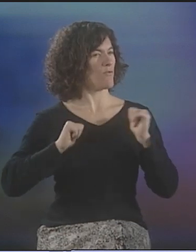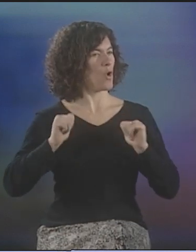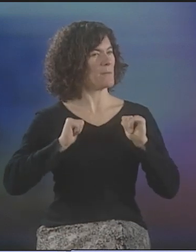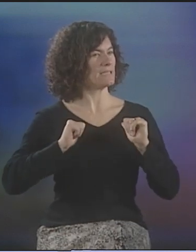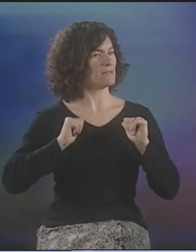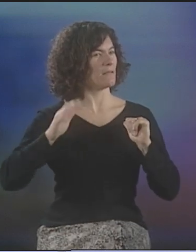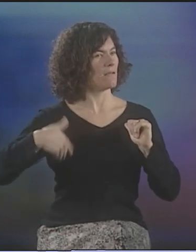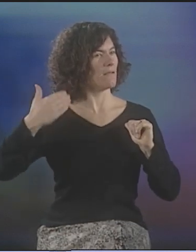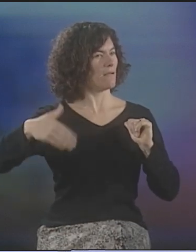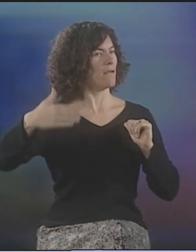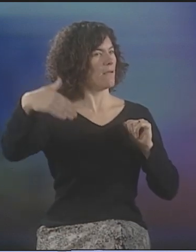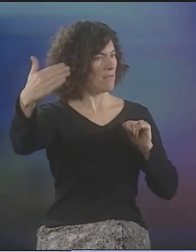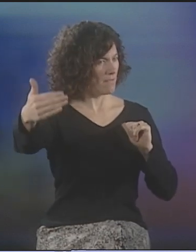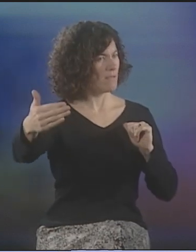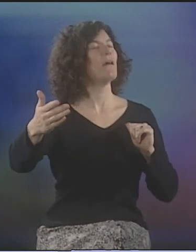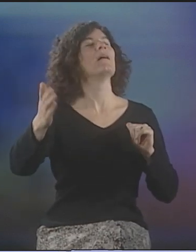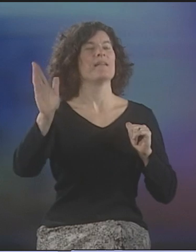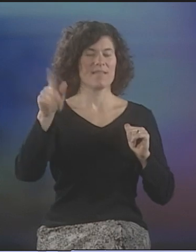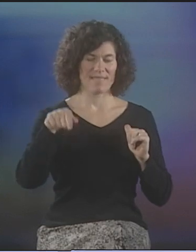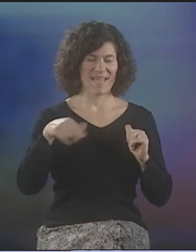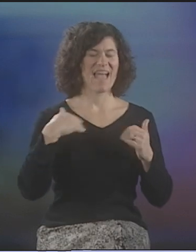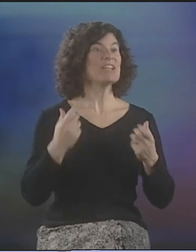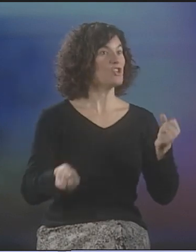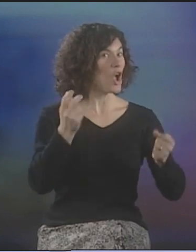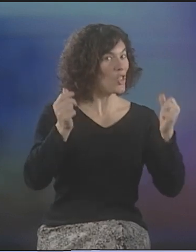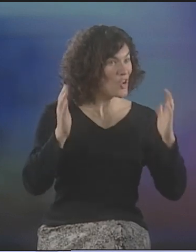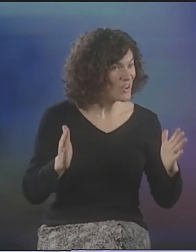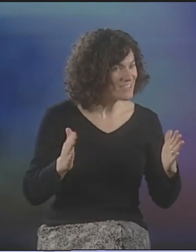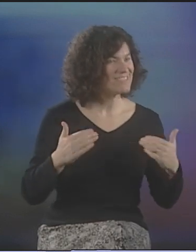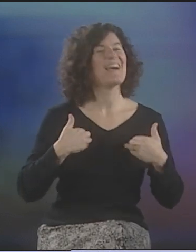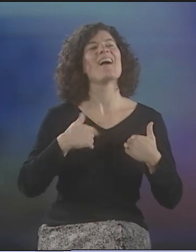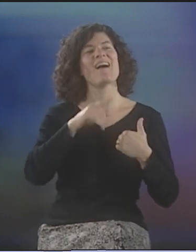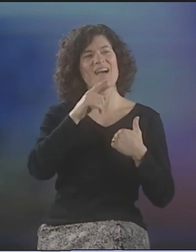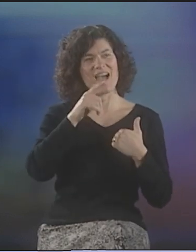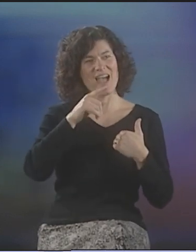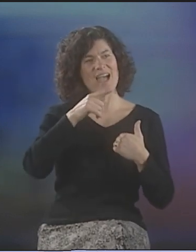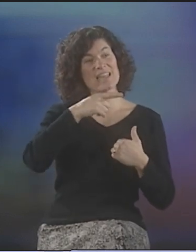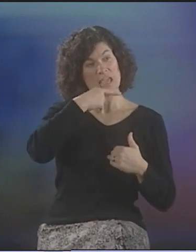PERFORMANCE HOURS FROM TIME TO TIME. THEY WOULD HAVE JUGGLERS PERFORMING,